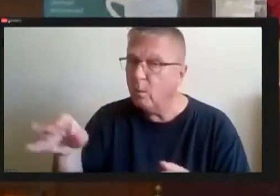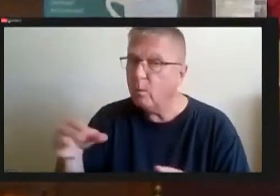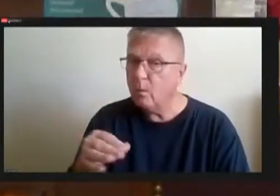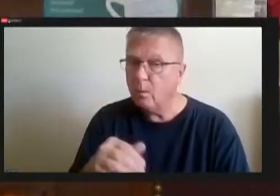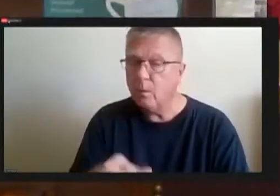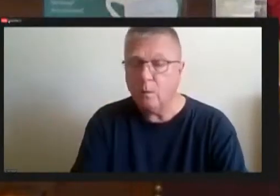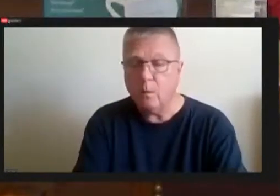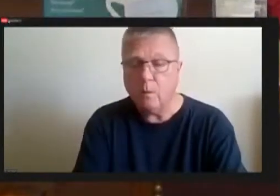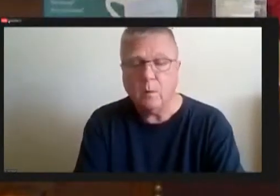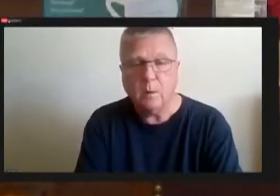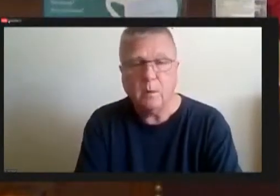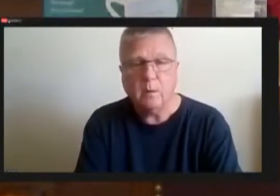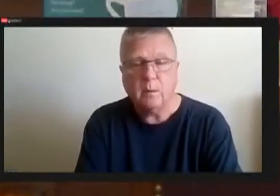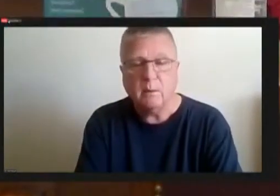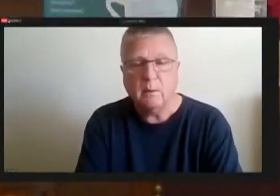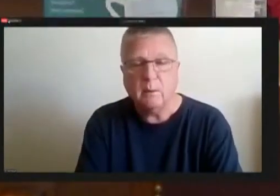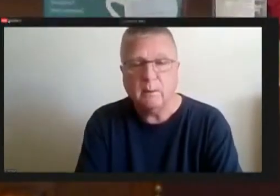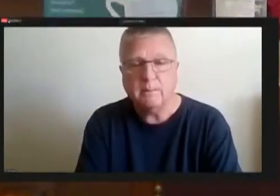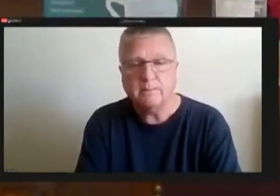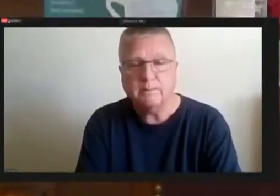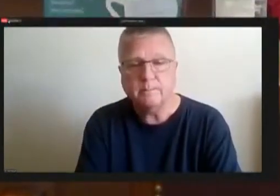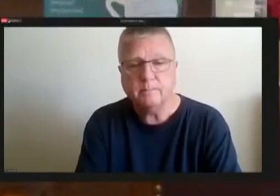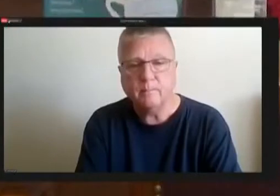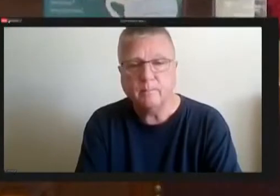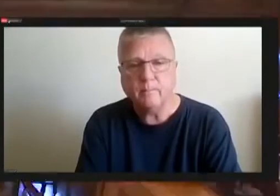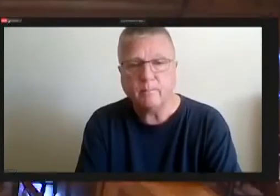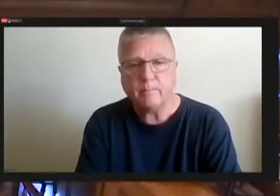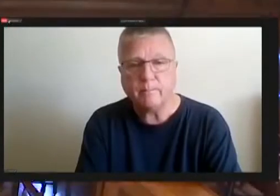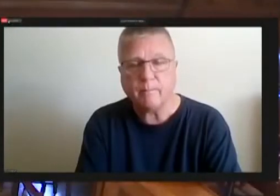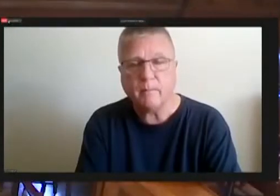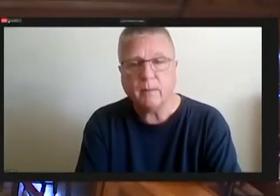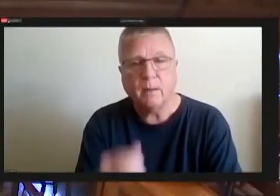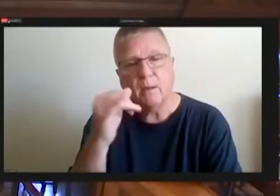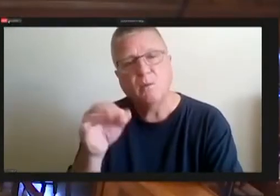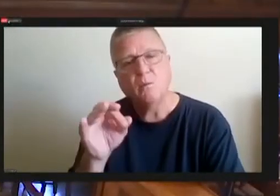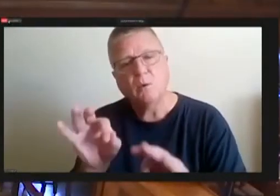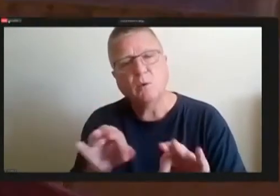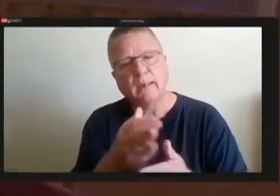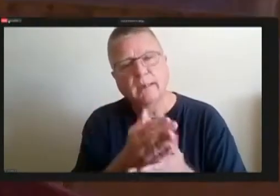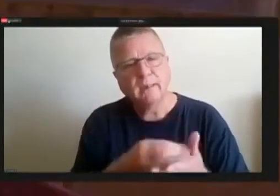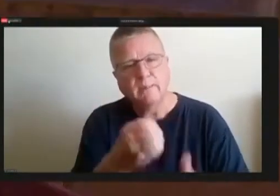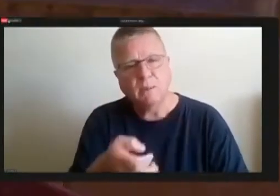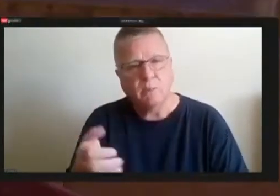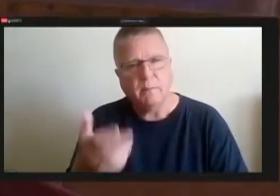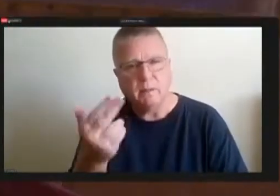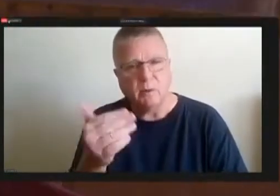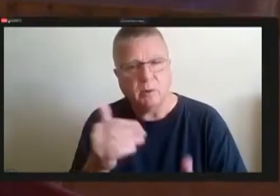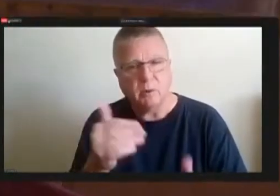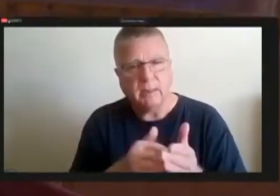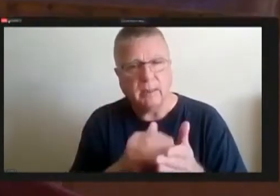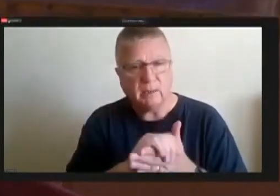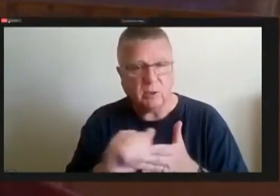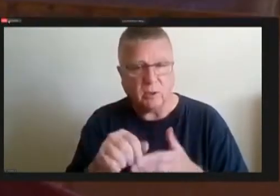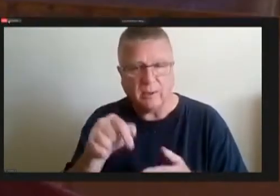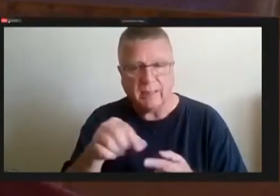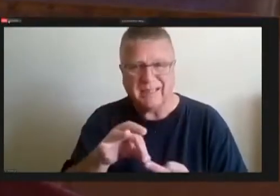We're looking at a piece of equipment that's $, It's a specialized piece of equipment I